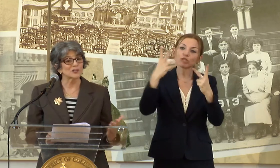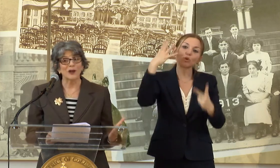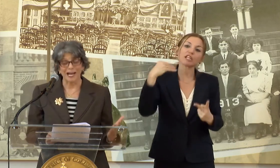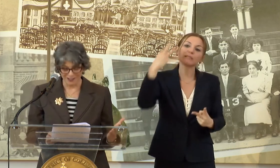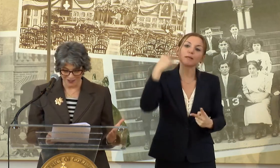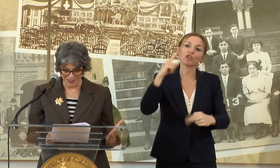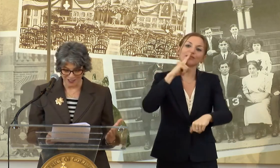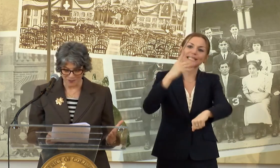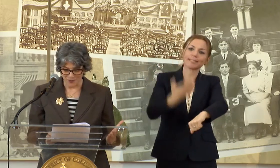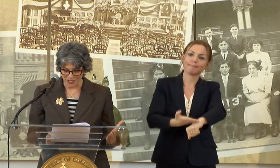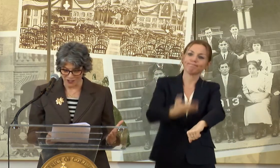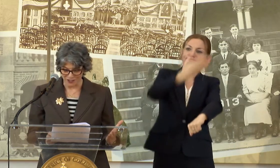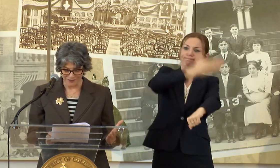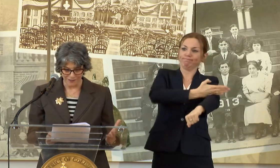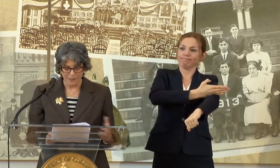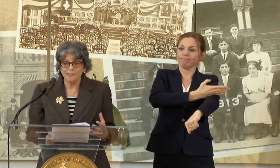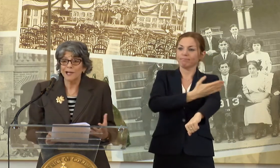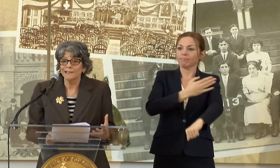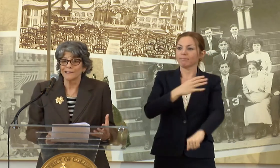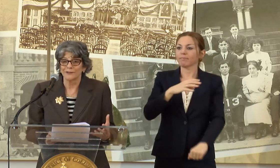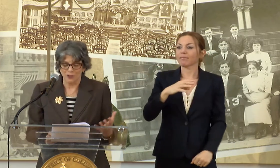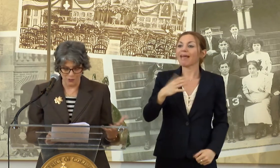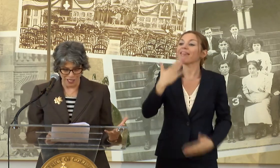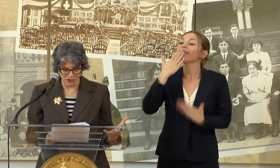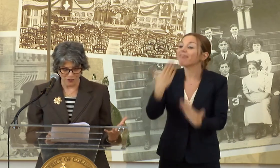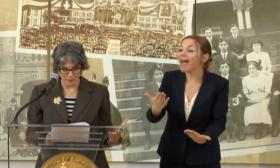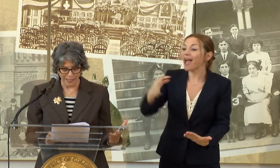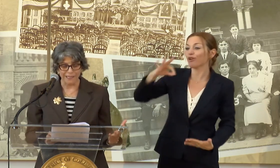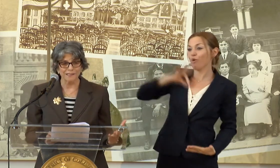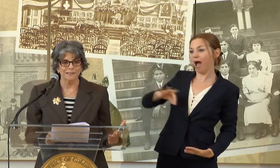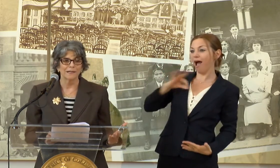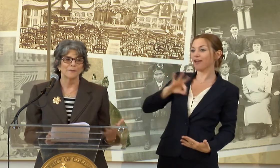THANKS TO HANZEL'S INSPIRATION, SUDDENLY THE CREATION OF PLACE